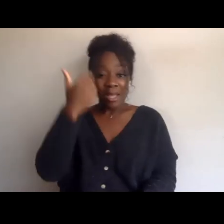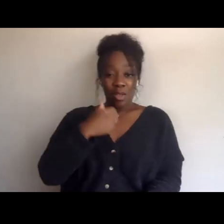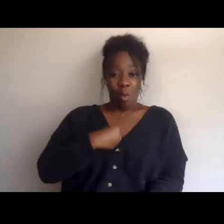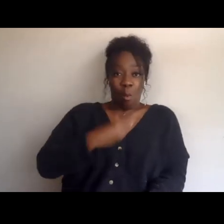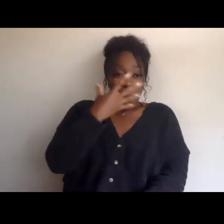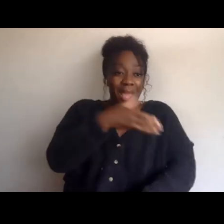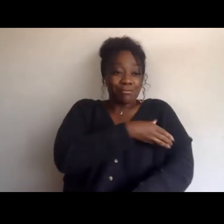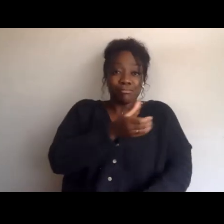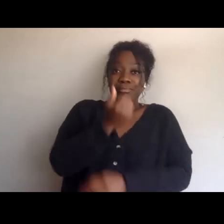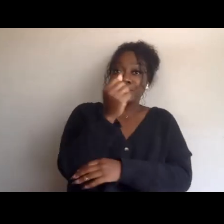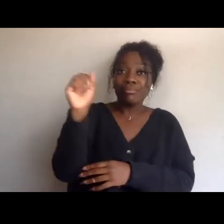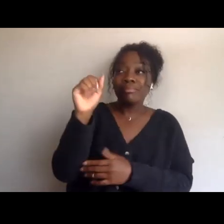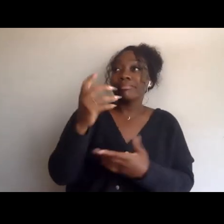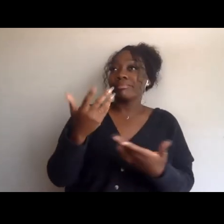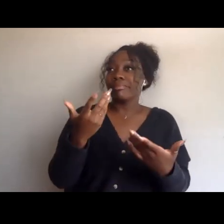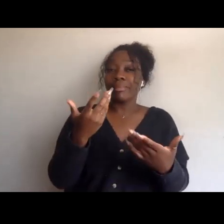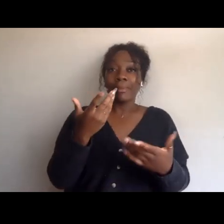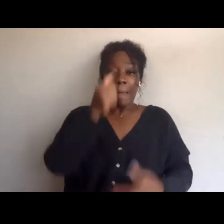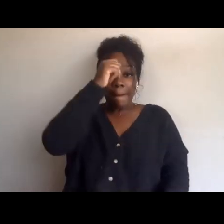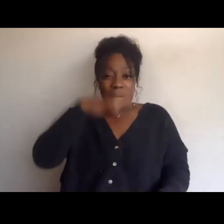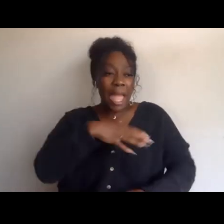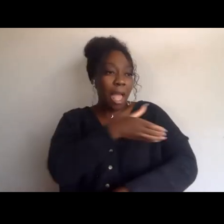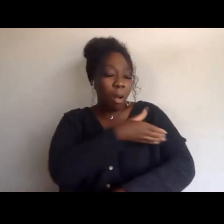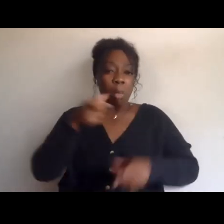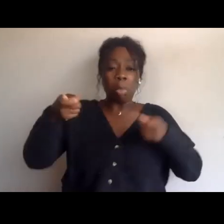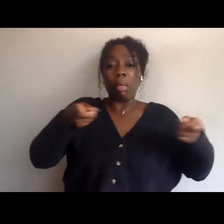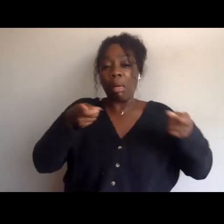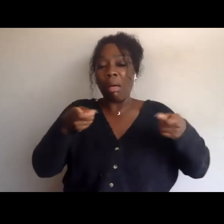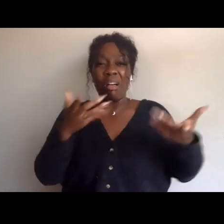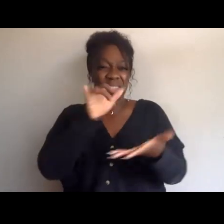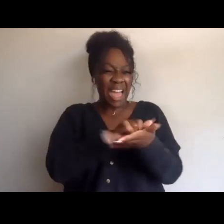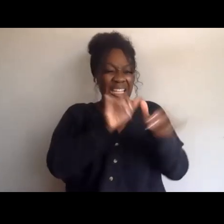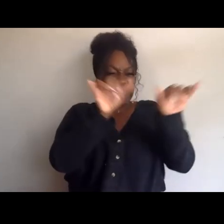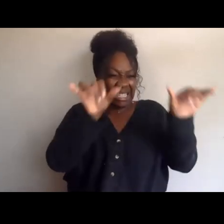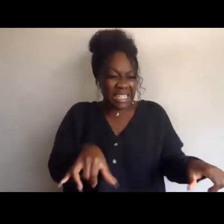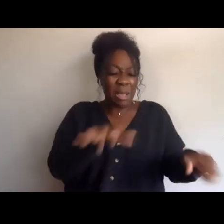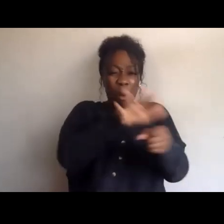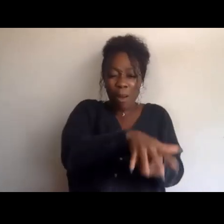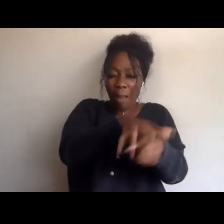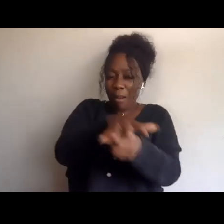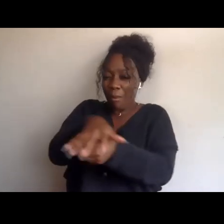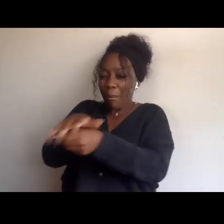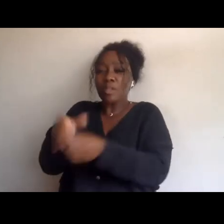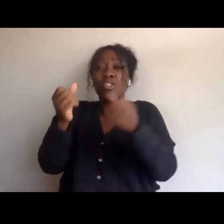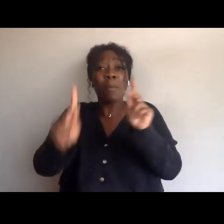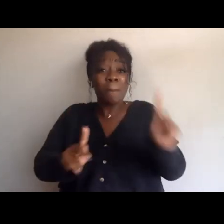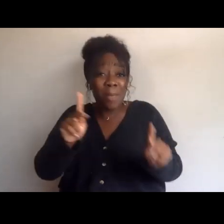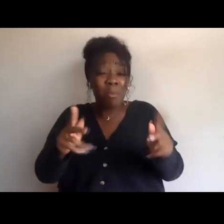topple this intertwined system of oppression, these systems of oppression as single individuals,